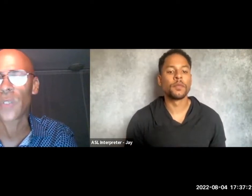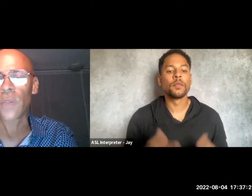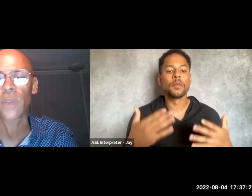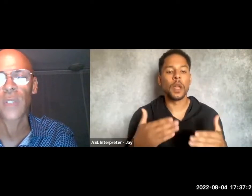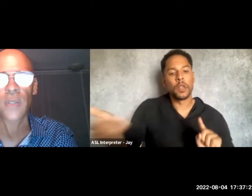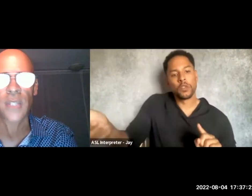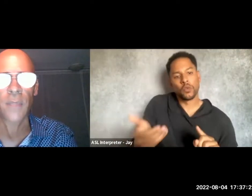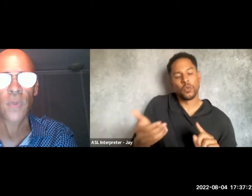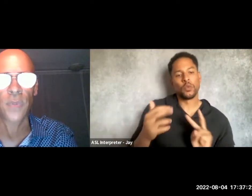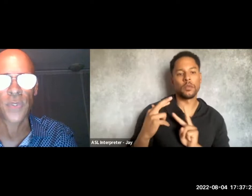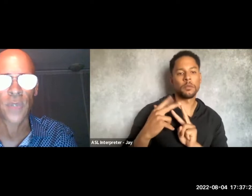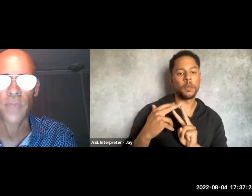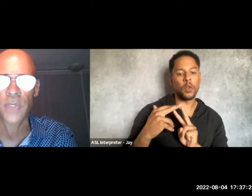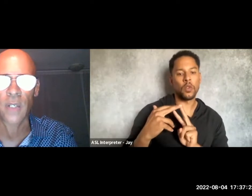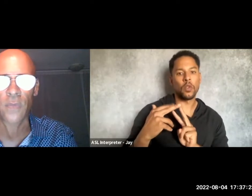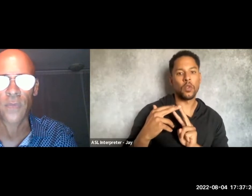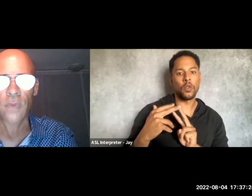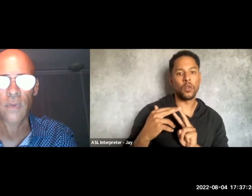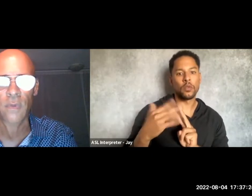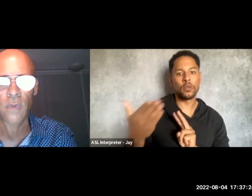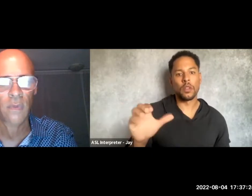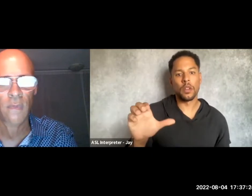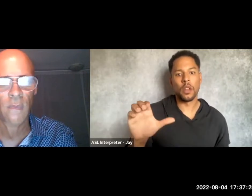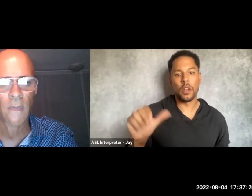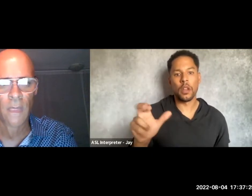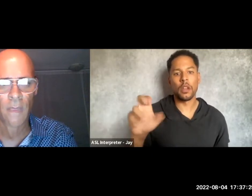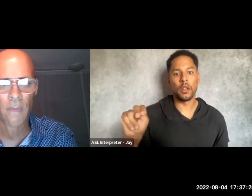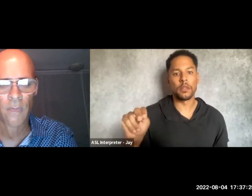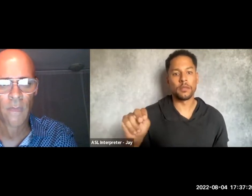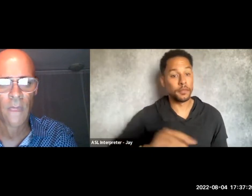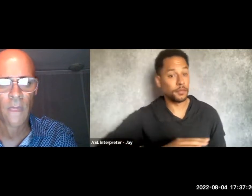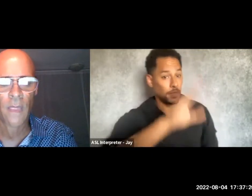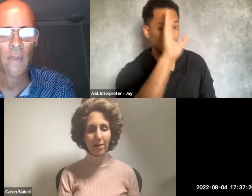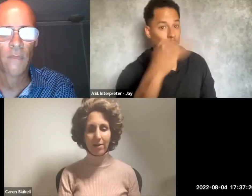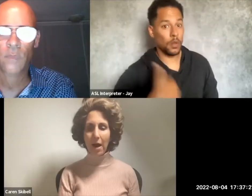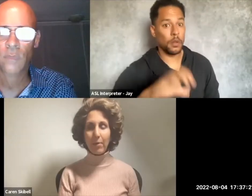Caren Skibell, who will describe herself. Hello? I'm Caren Skibell.